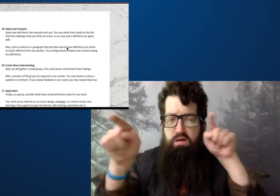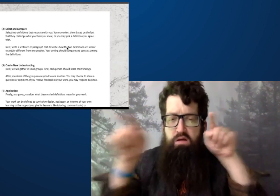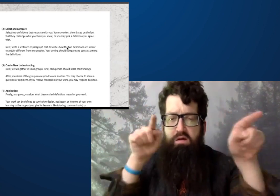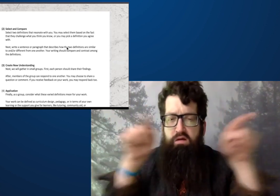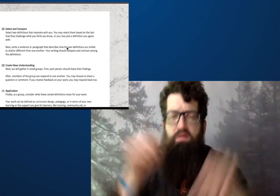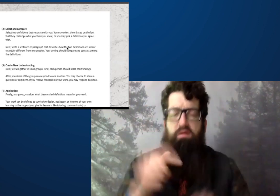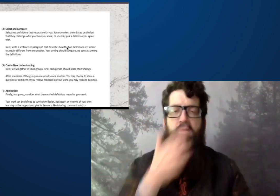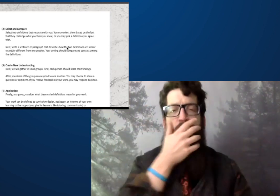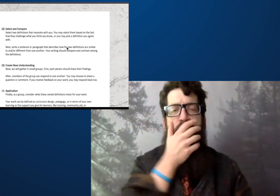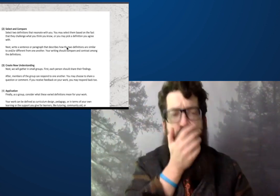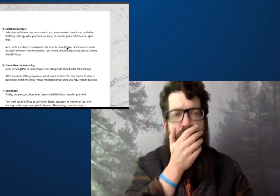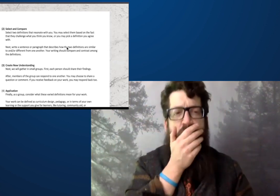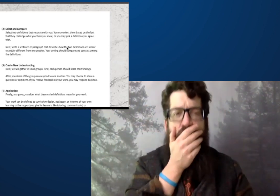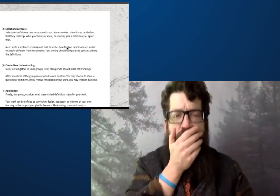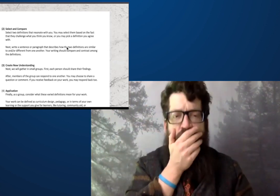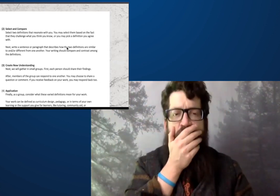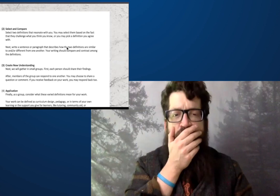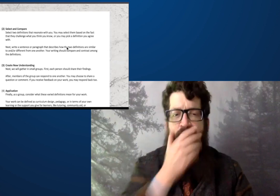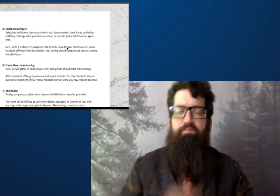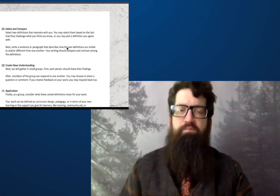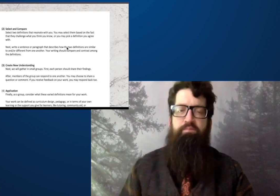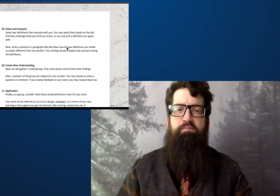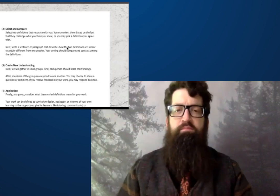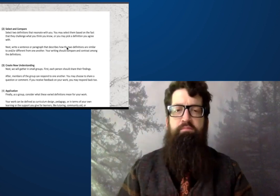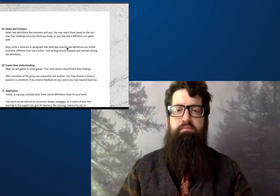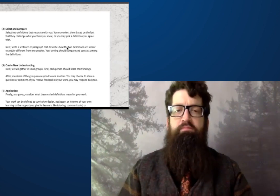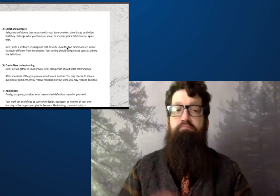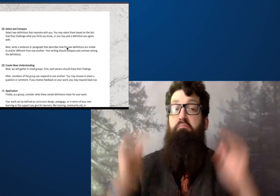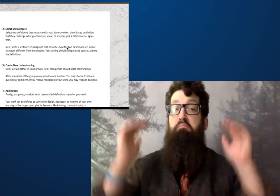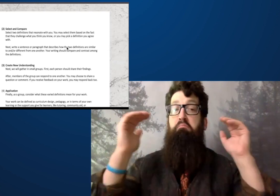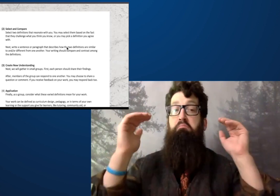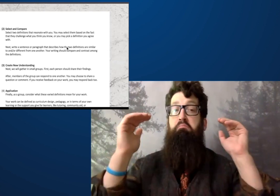I'd like you for you to keep those in mind.